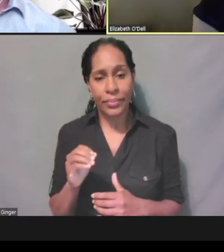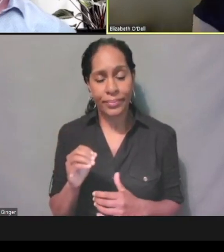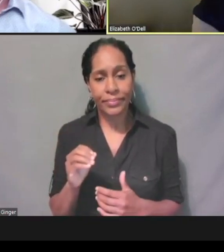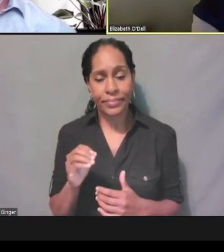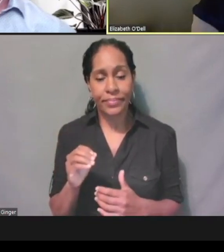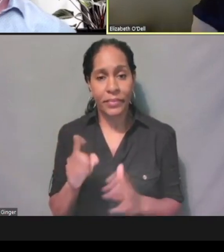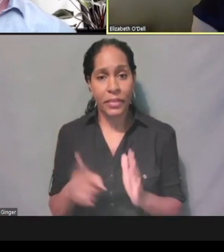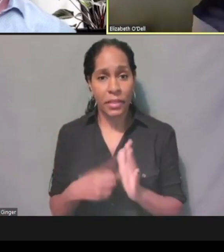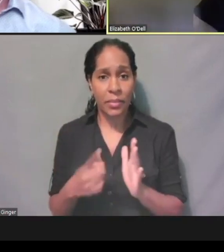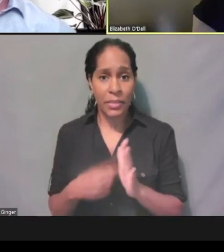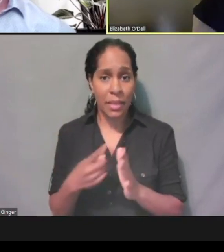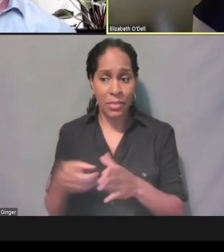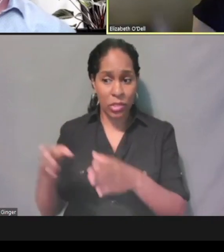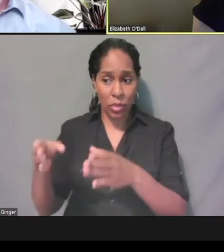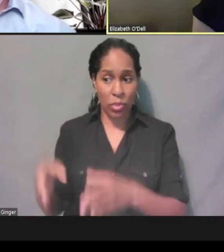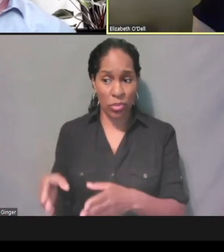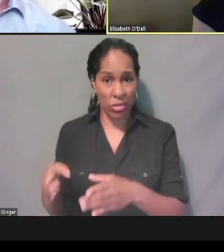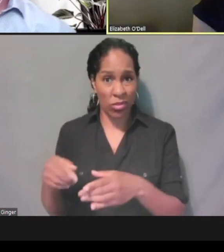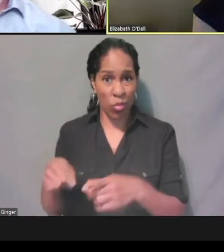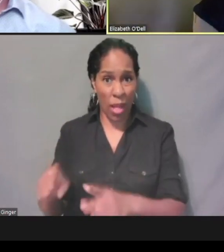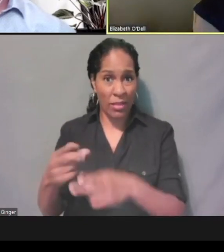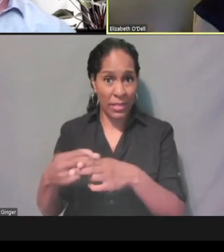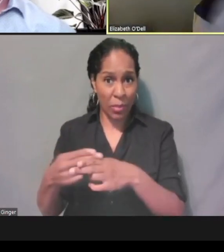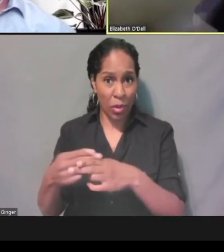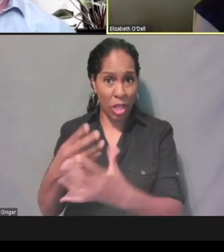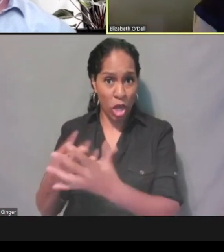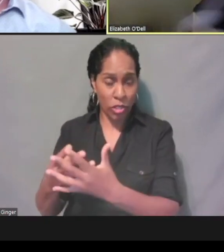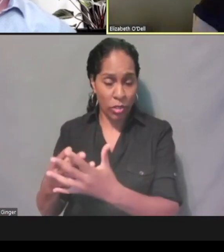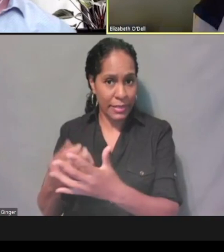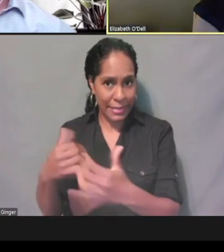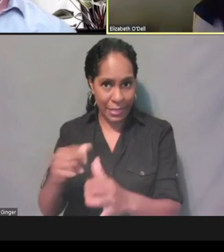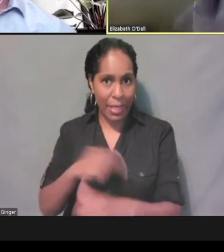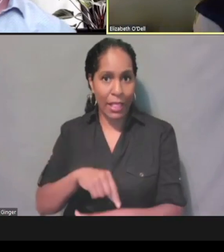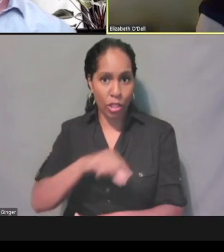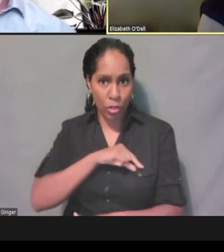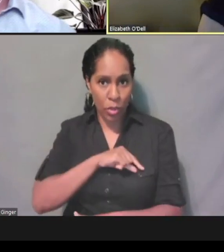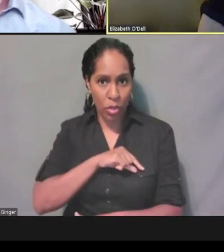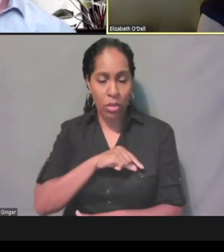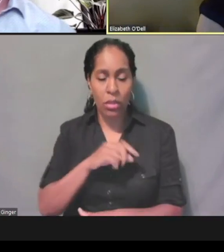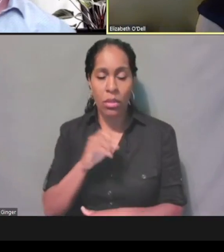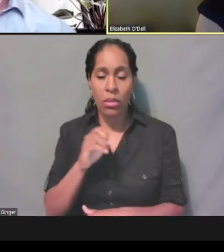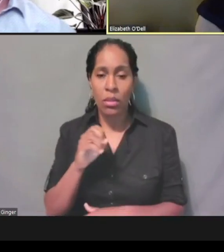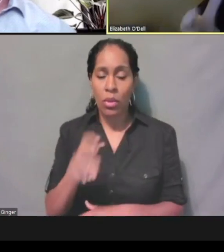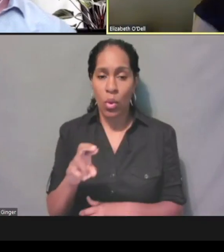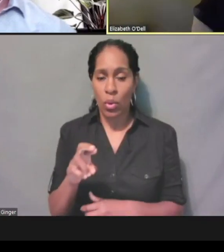while they're temporarily incarcerated or we would need to know about that person if you're not applying for that person